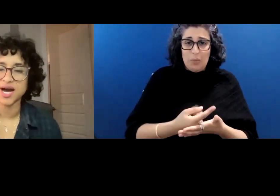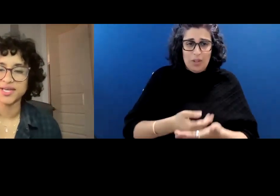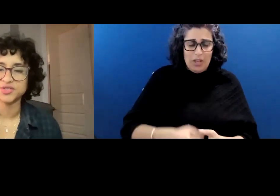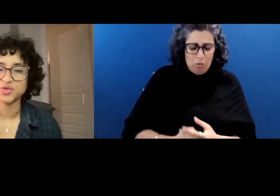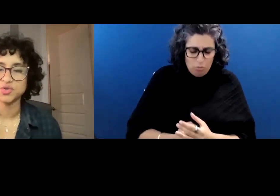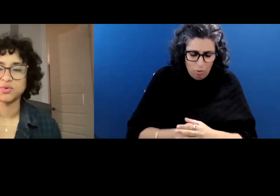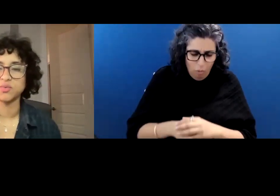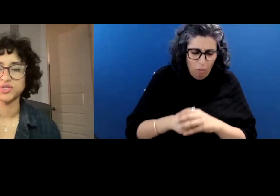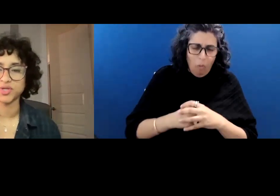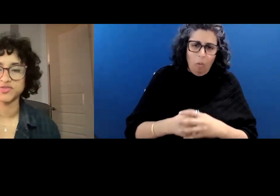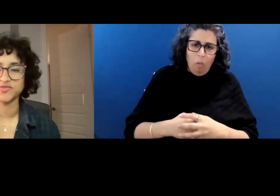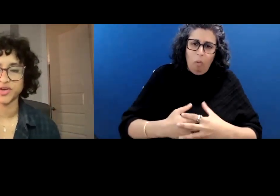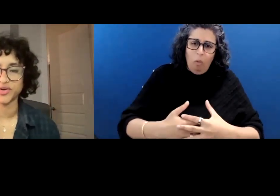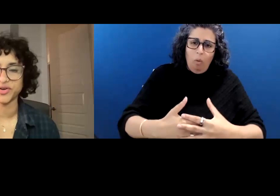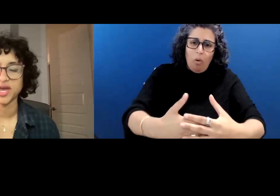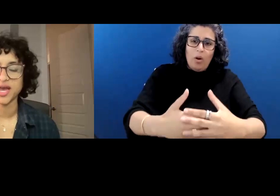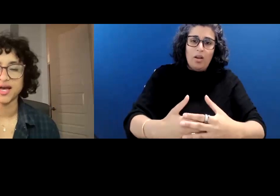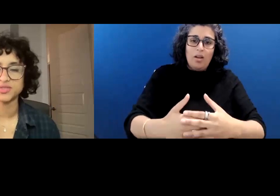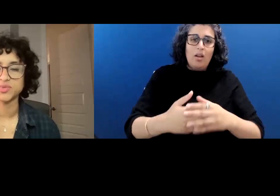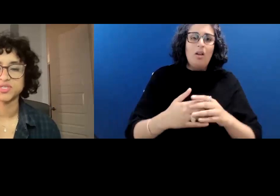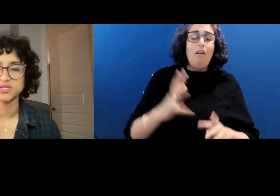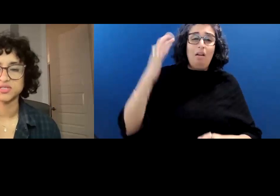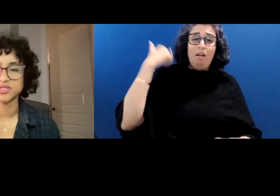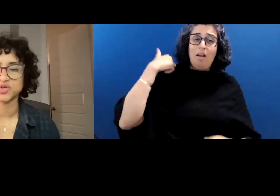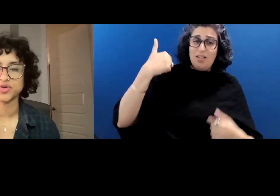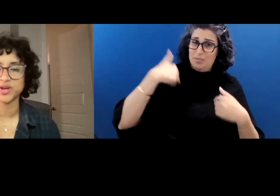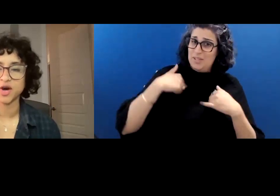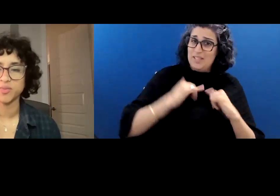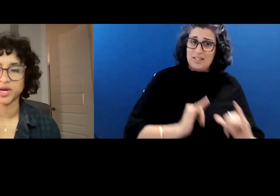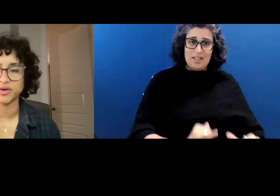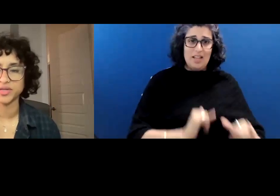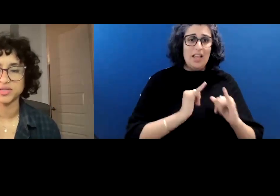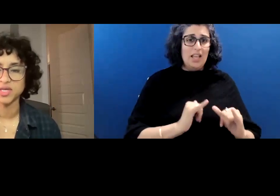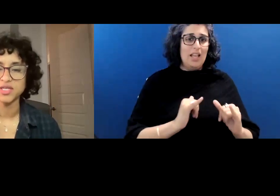I too, was once fettered, as was the sister now buried.